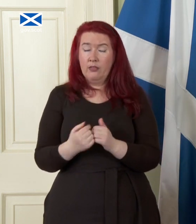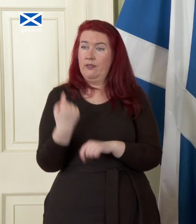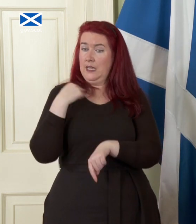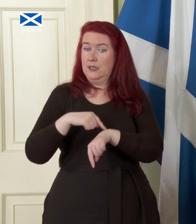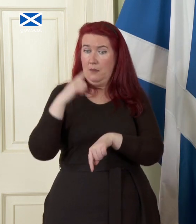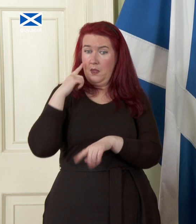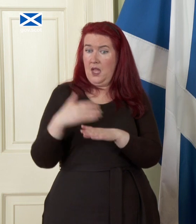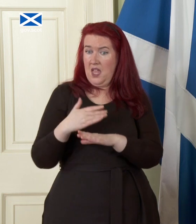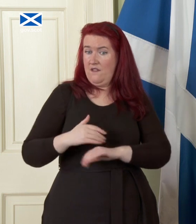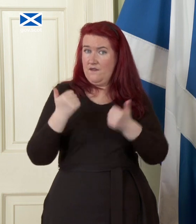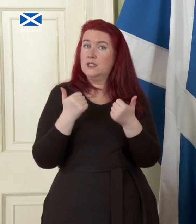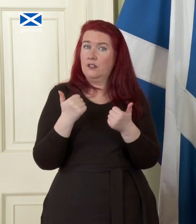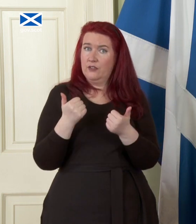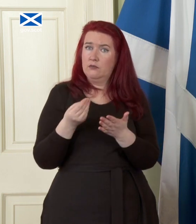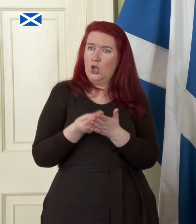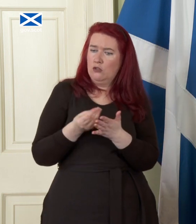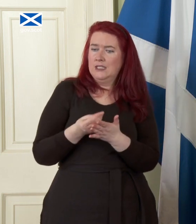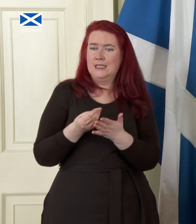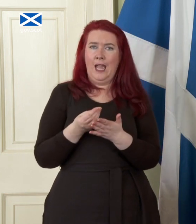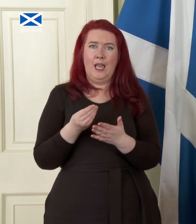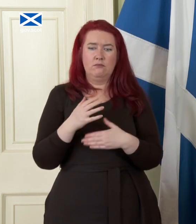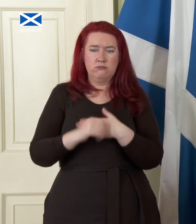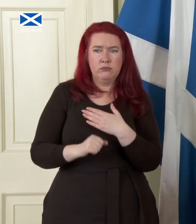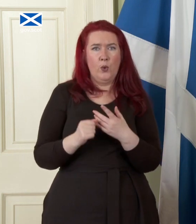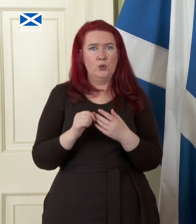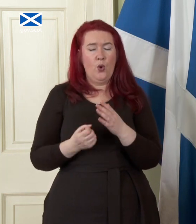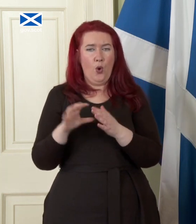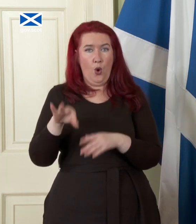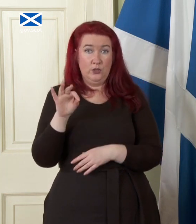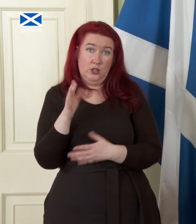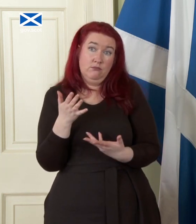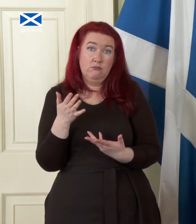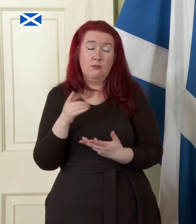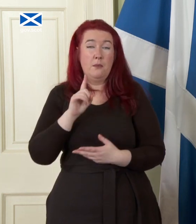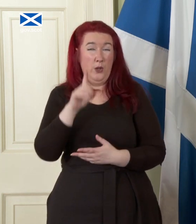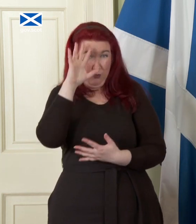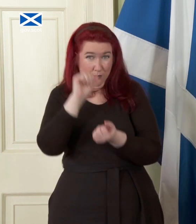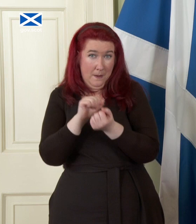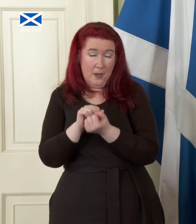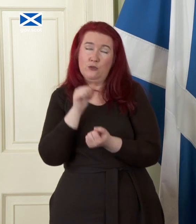uh currency option for Scotland to have pursued but if you recall the not just the UK government